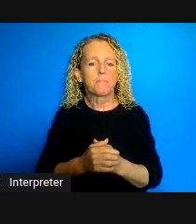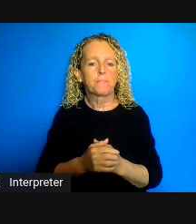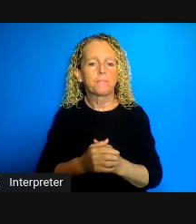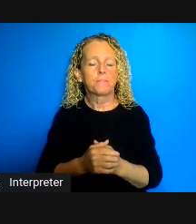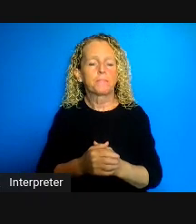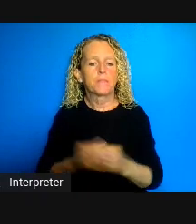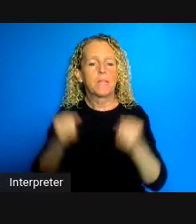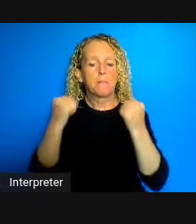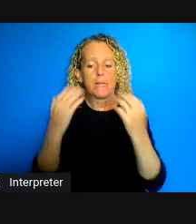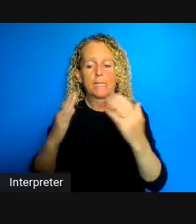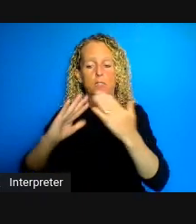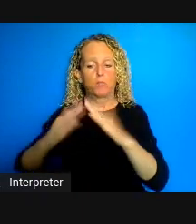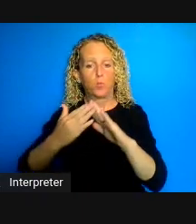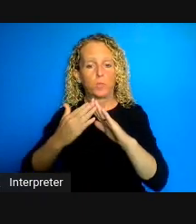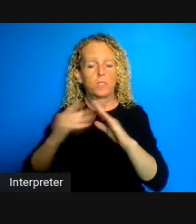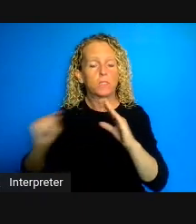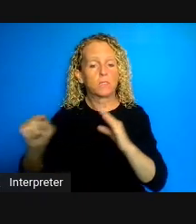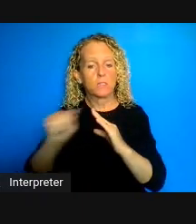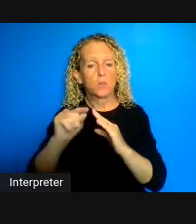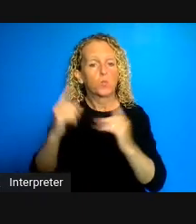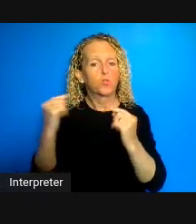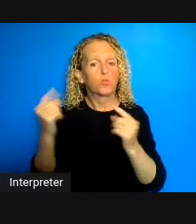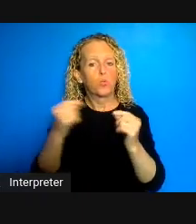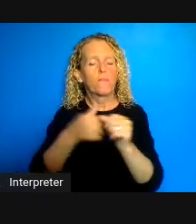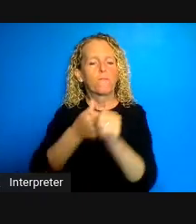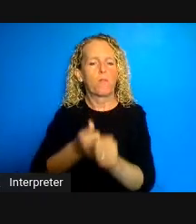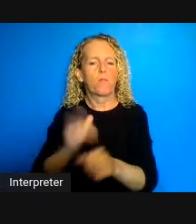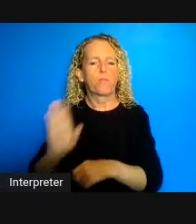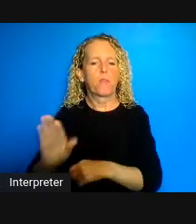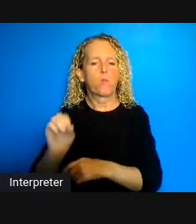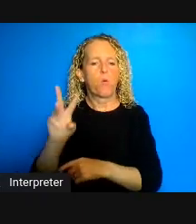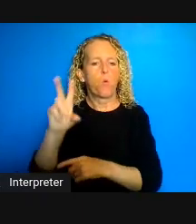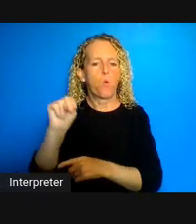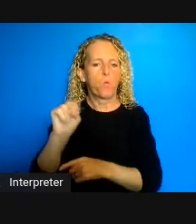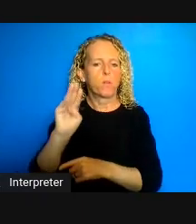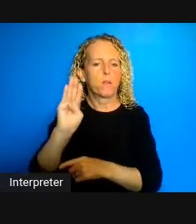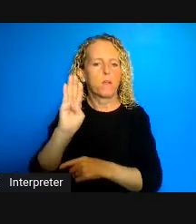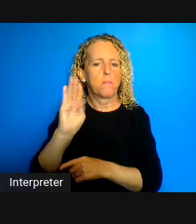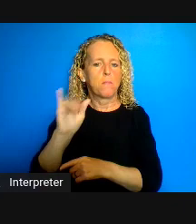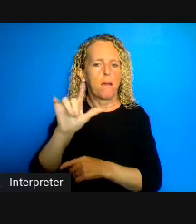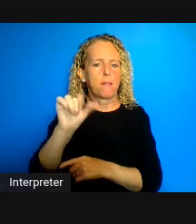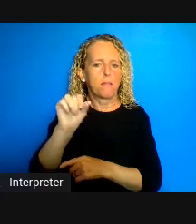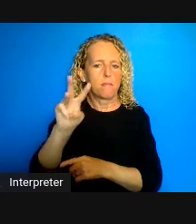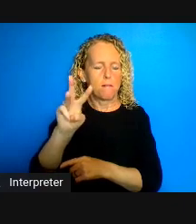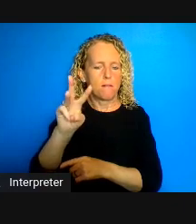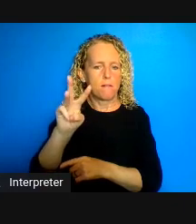bylaws which permit the creation of laws with regards to quarantines and they